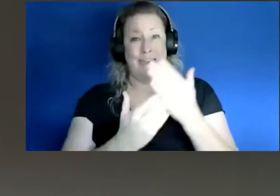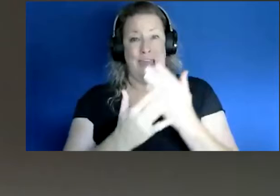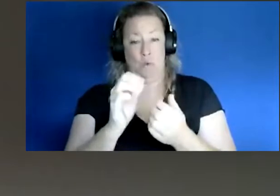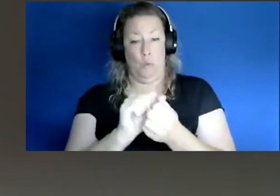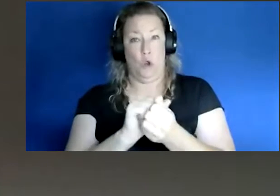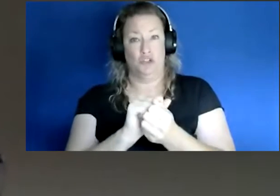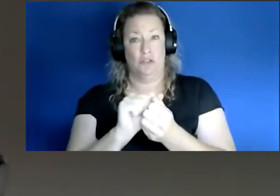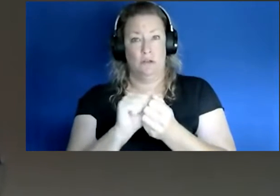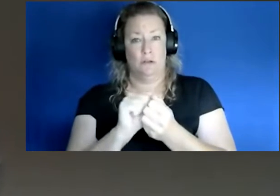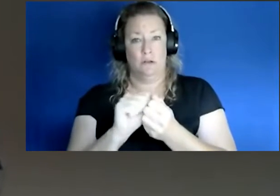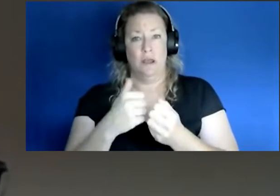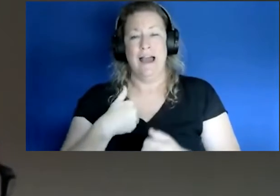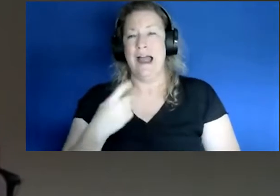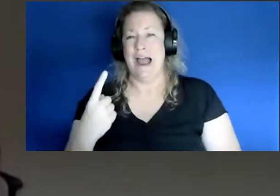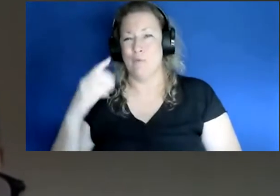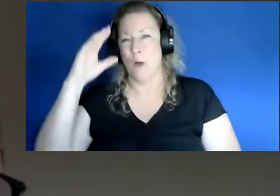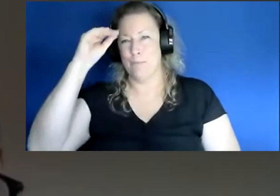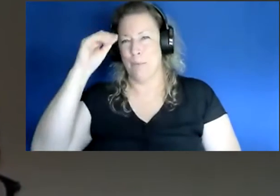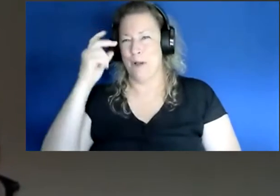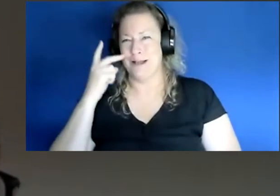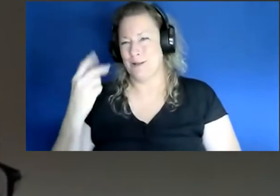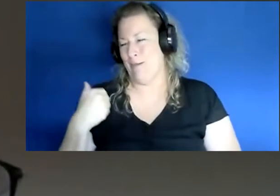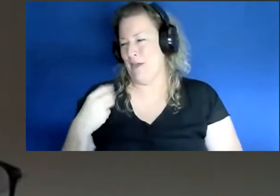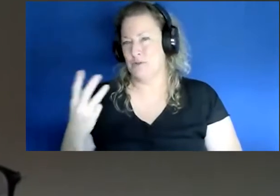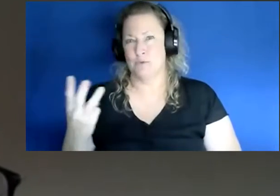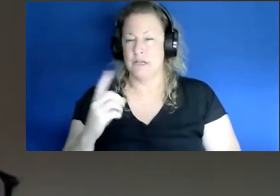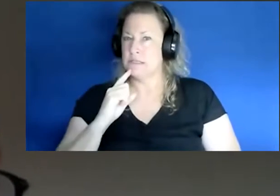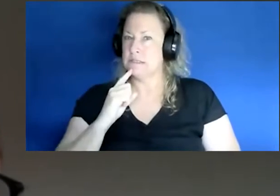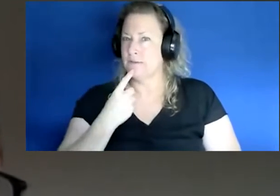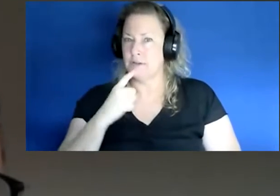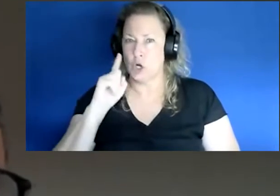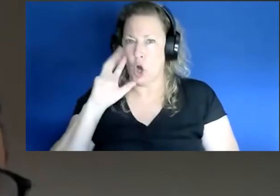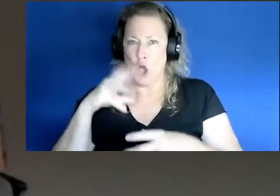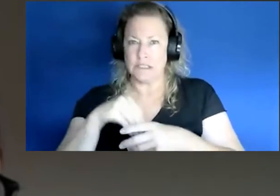you know I have a little boy I saw on Wednesday that has severe autism that you know he has a